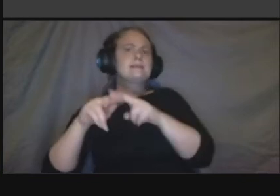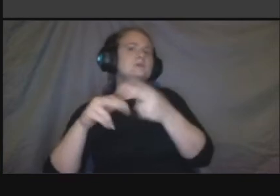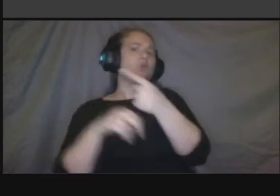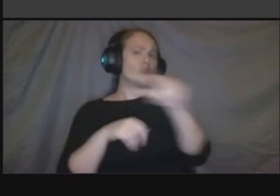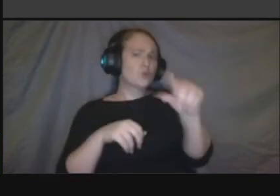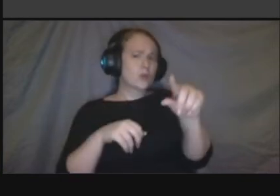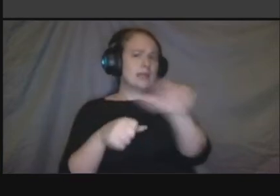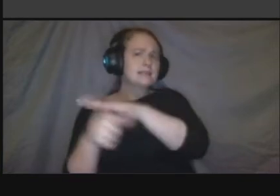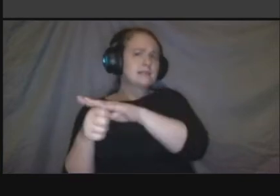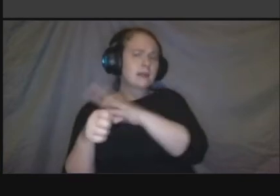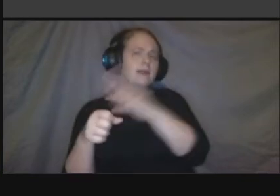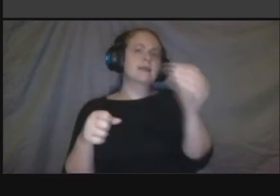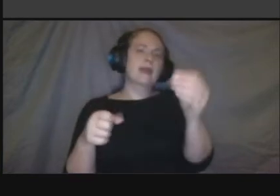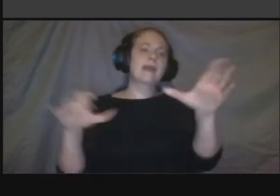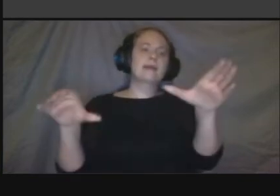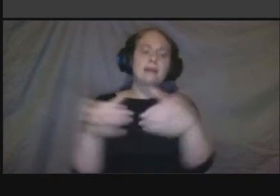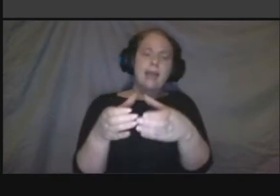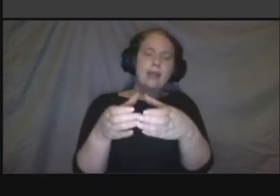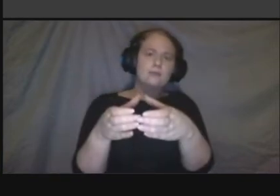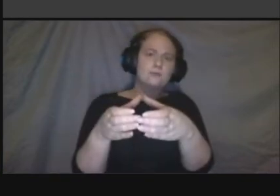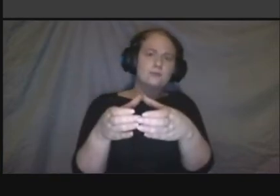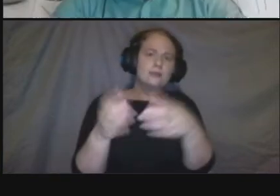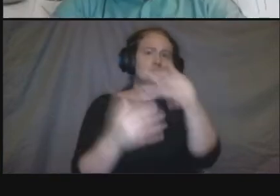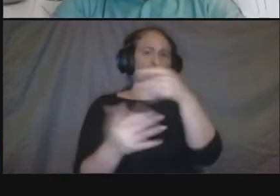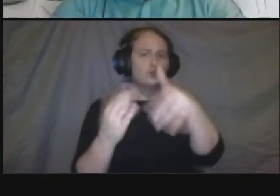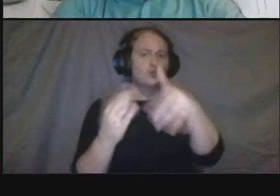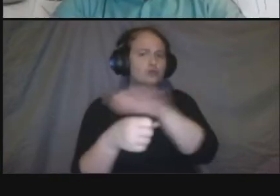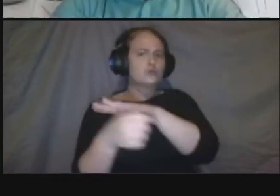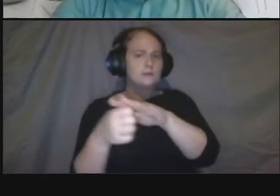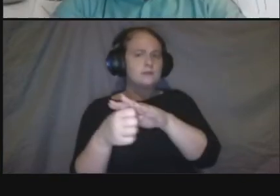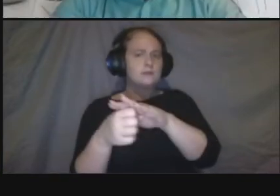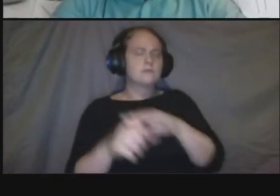that's good to know um i think one of the things that we were wondering about this project is